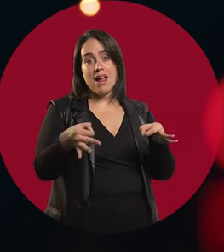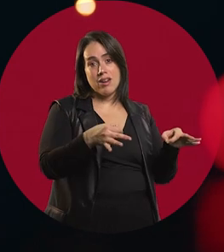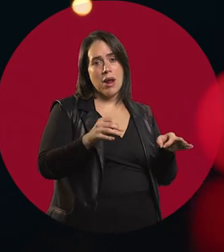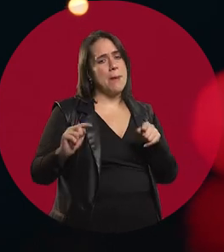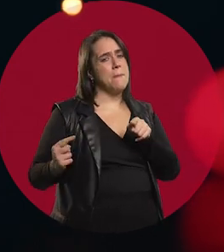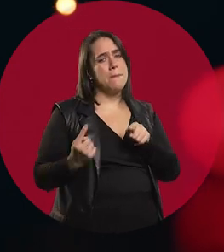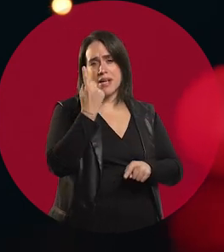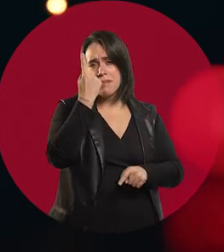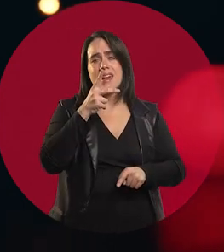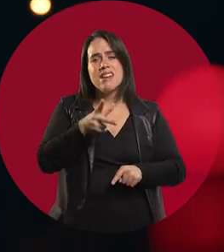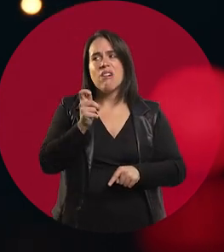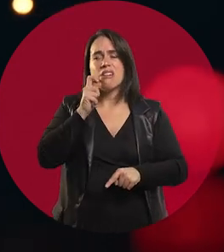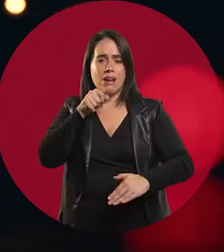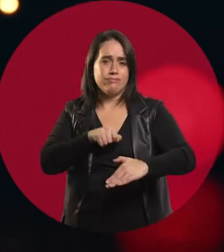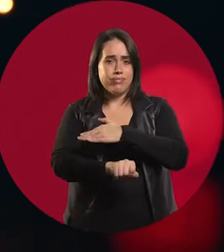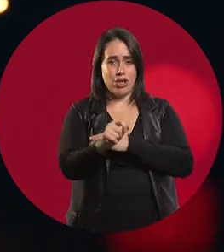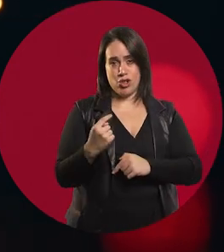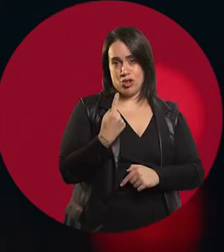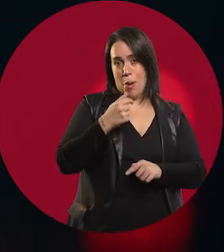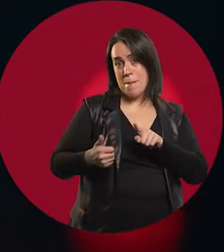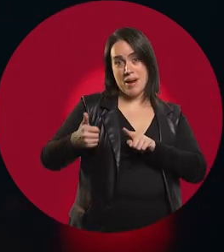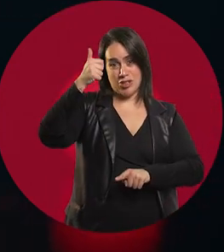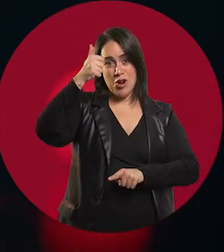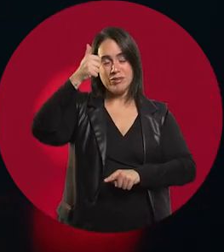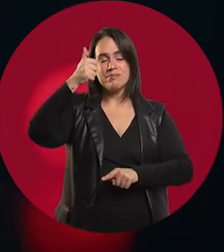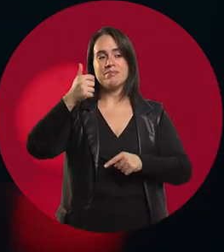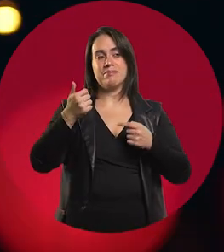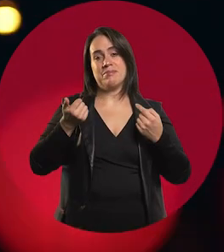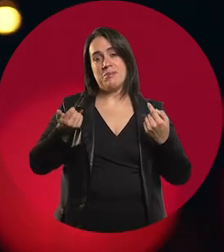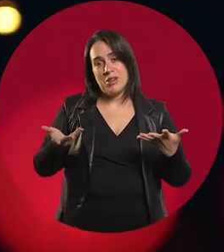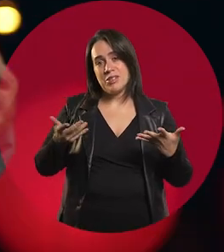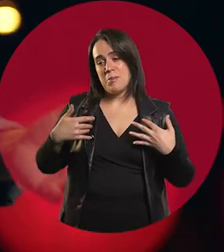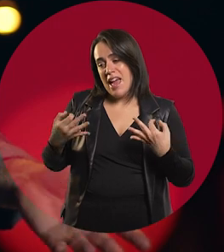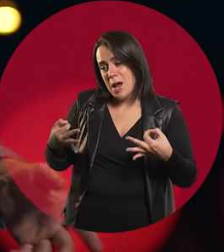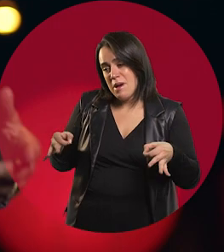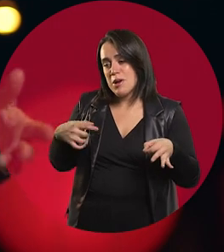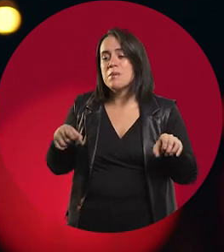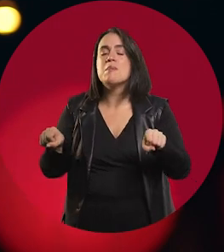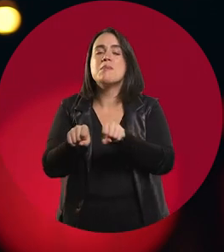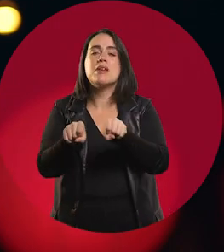marriages of doctors. My brother and my cousins